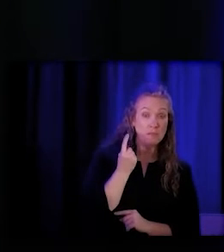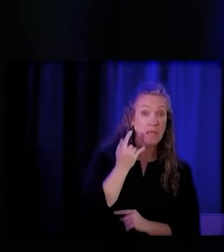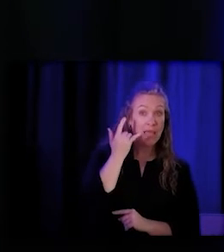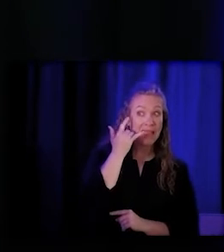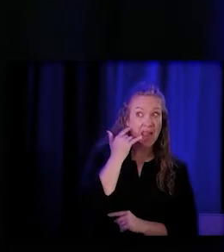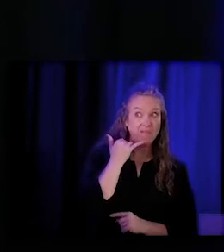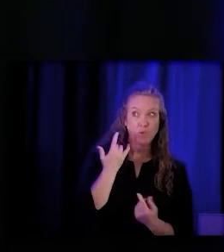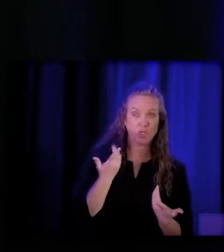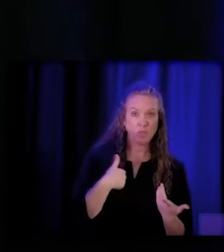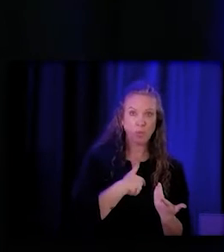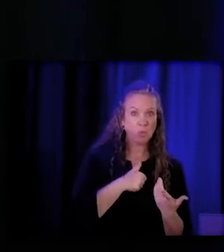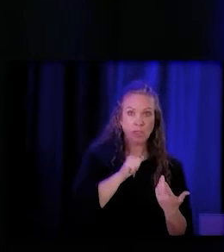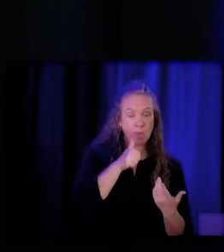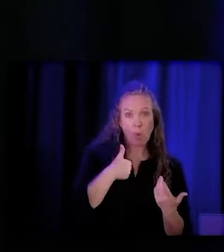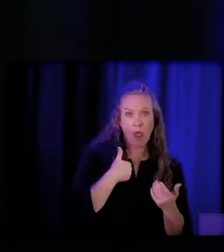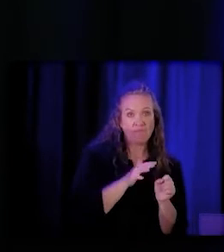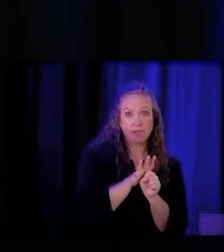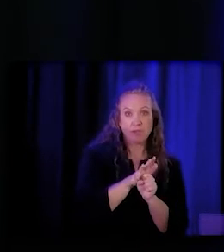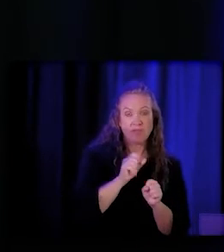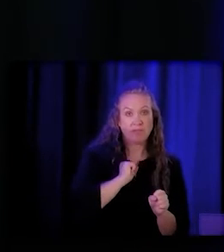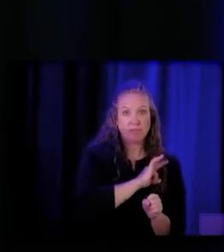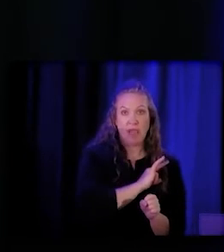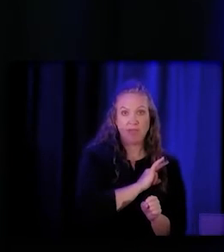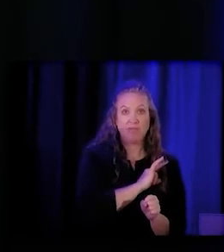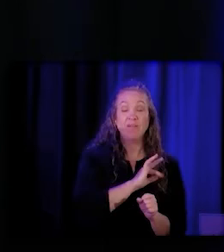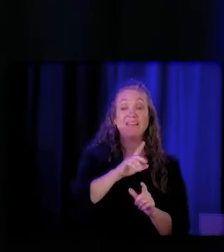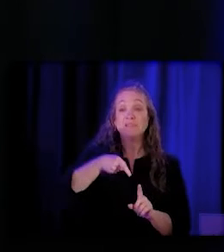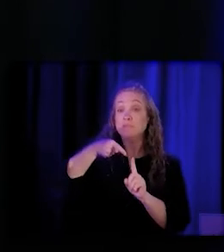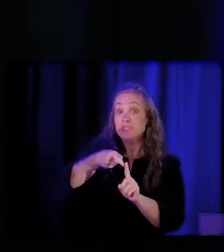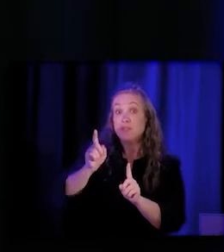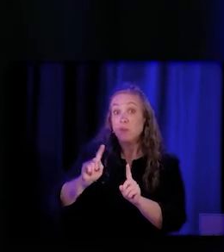to staff those regions, particularly in some of the rural areas.